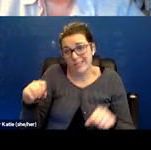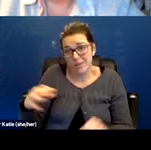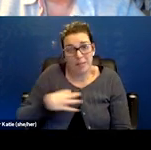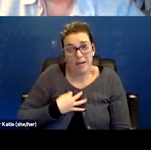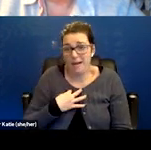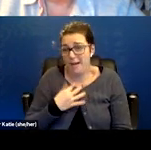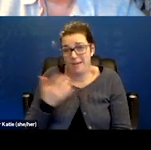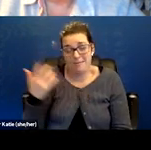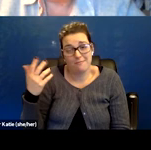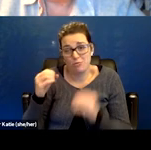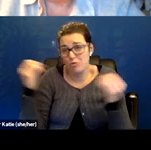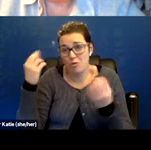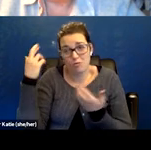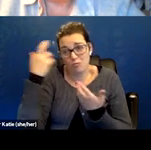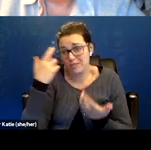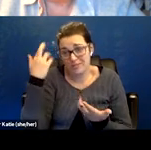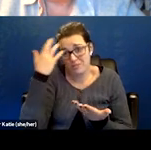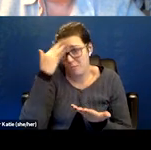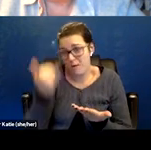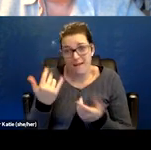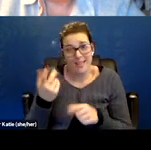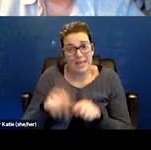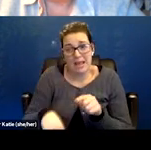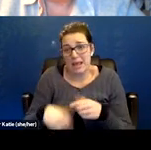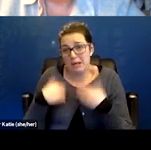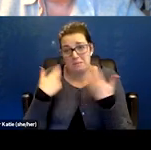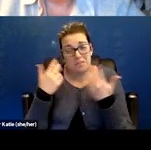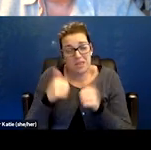Just there's no reason they can't. But it's a matter of ultimately,